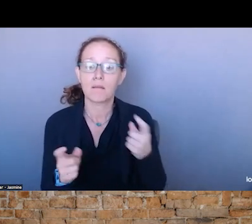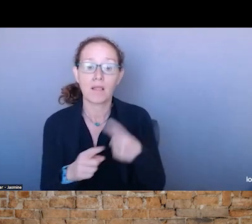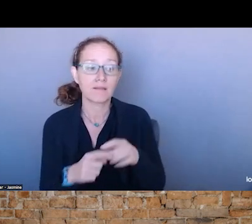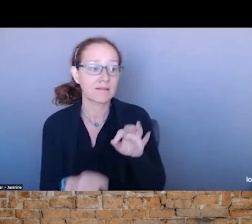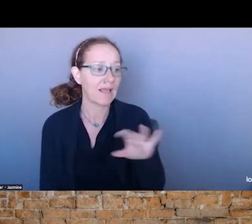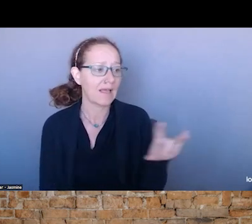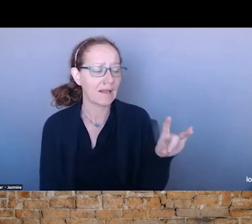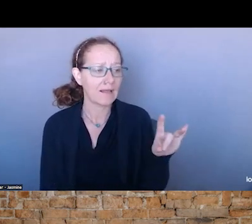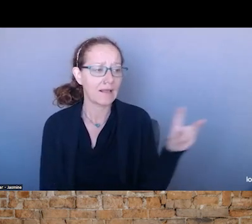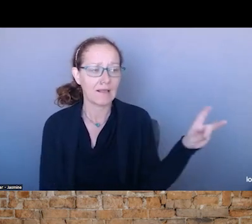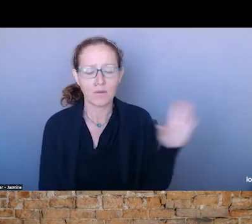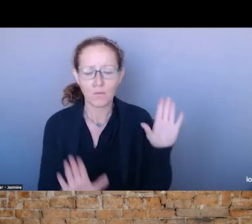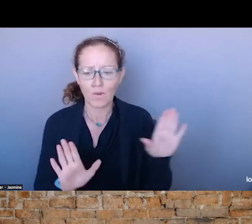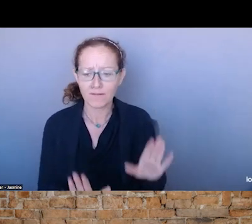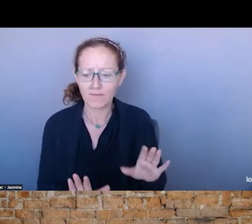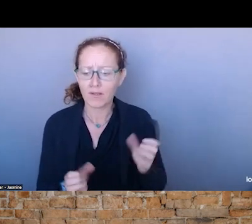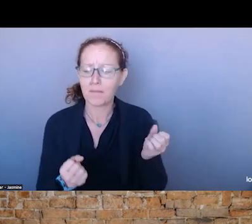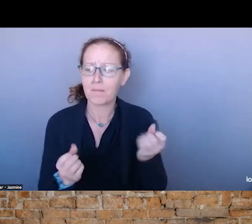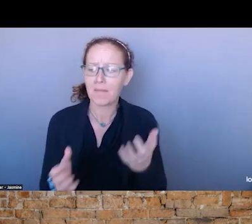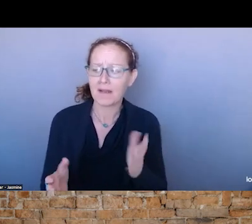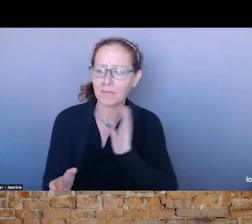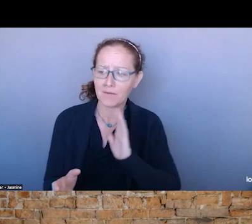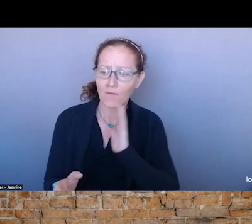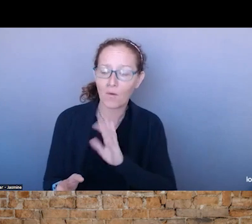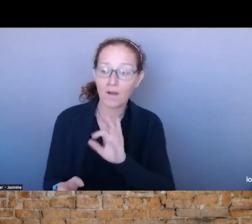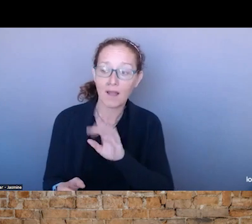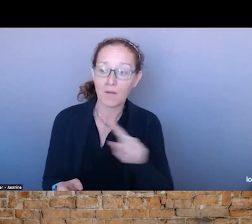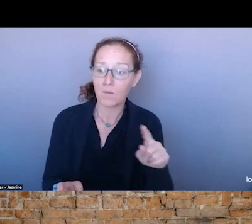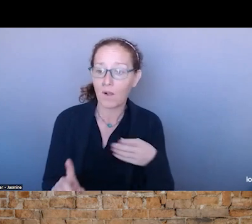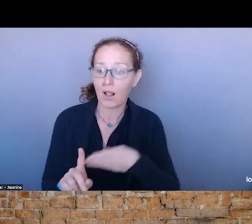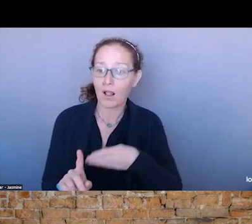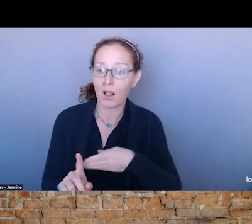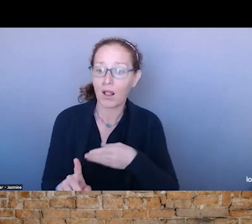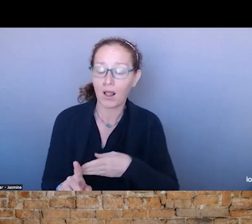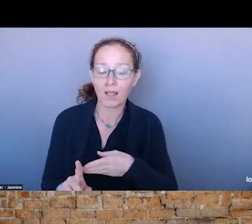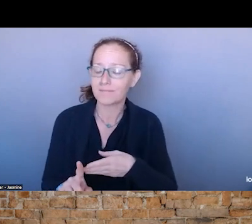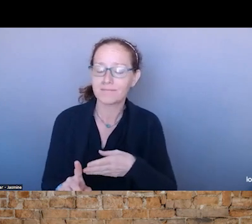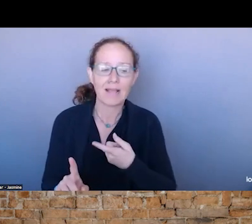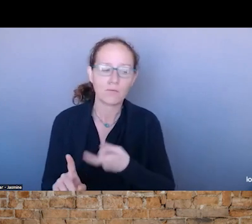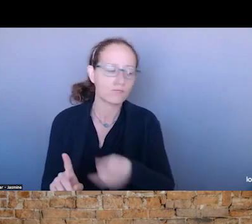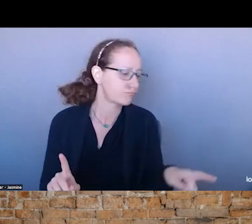OF 911 AND WE ARE SEEING OVER 1200 TIMES A MONTH WHERE THEY ARE